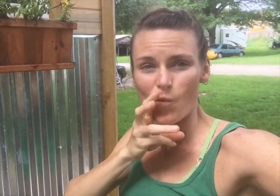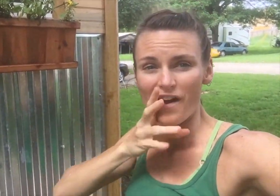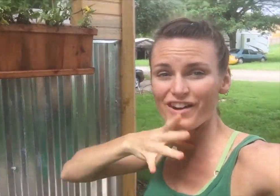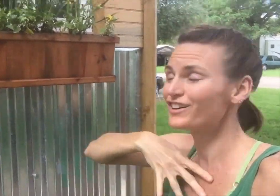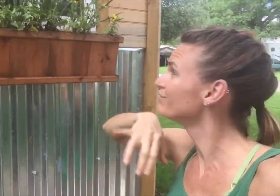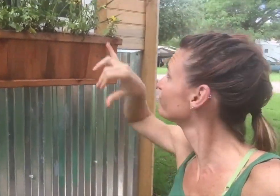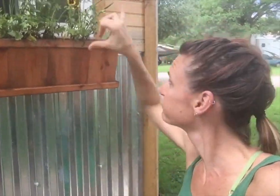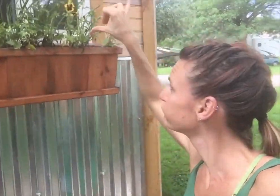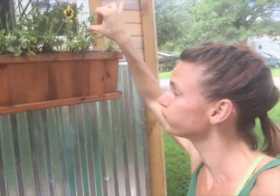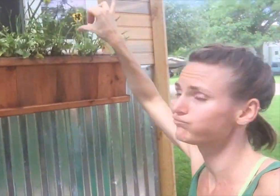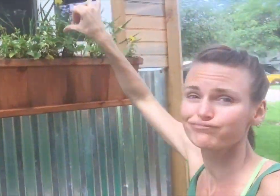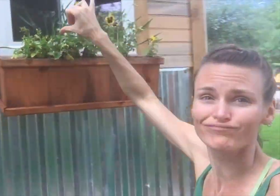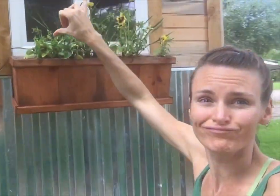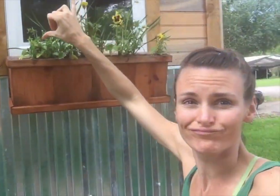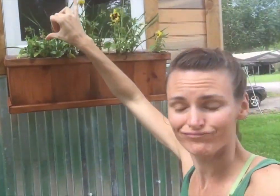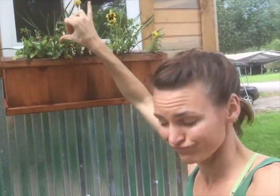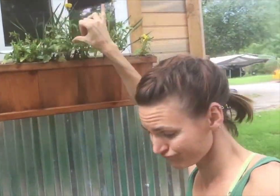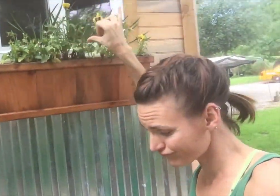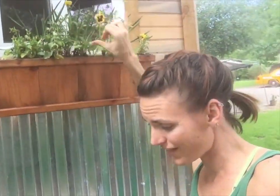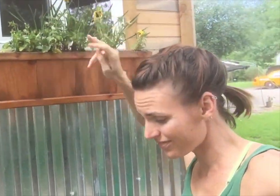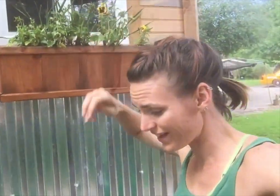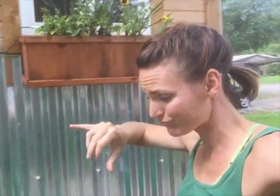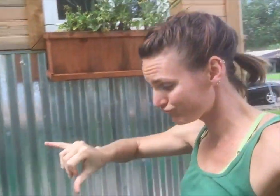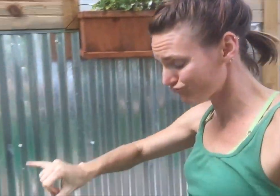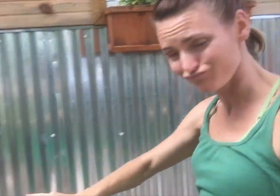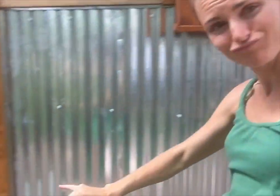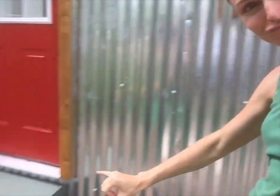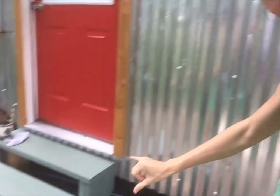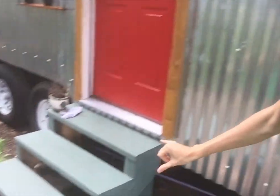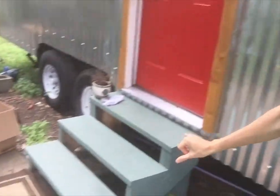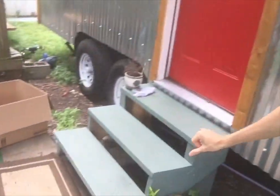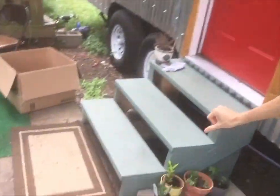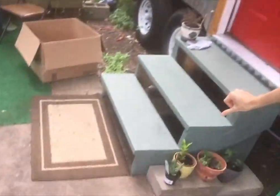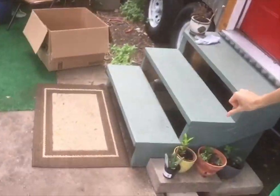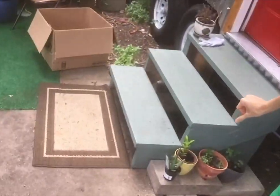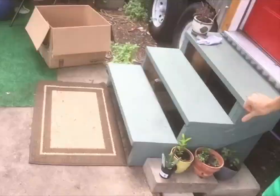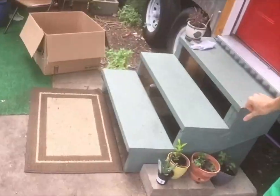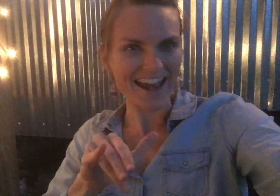So I'm using my water collection to water my plants.